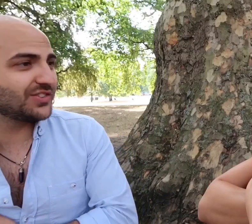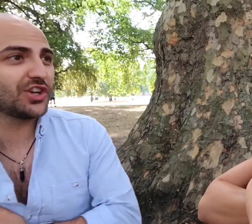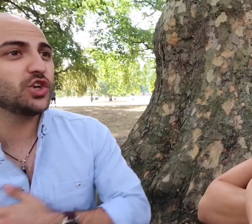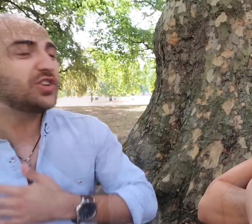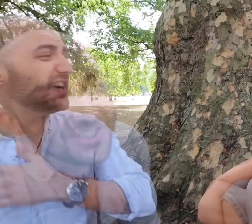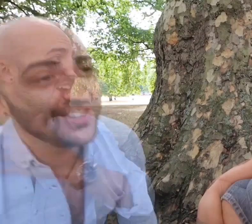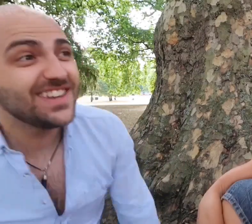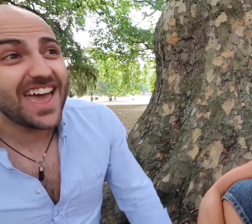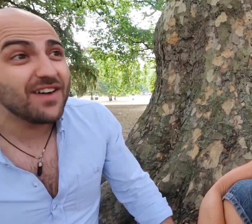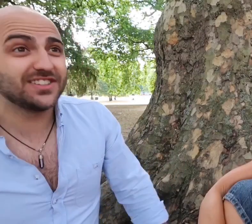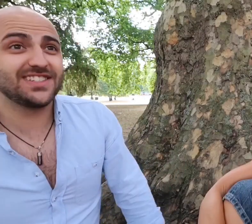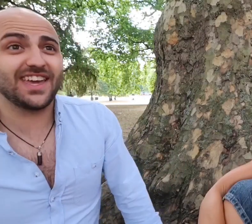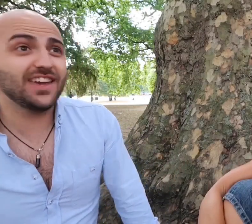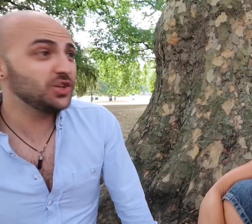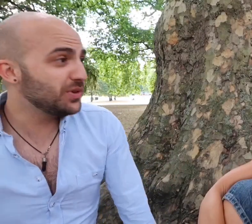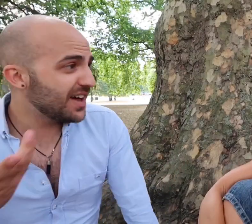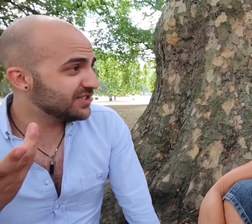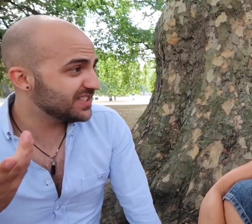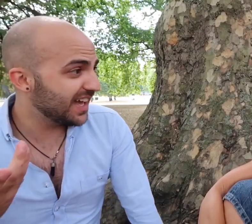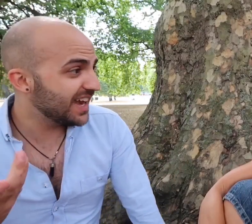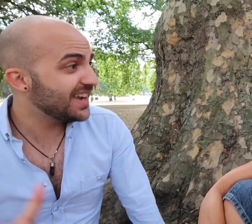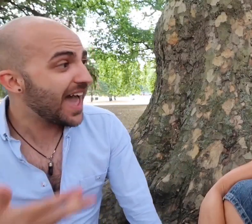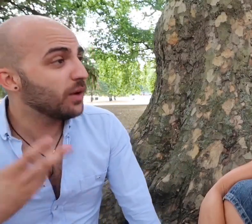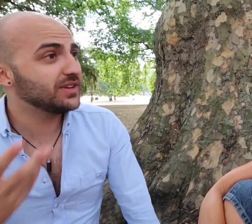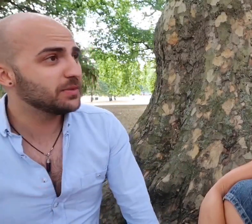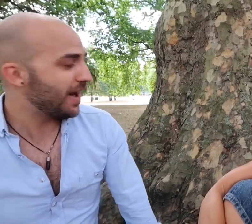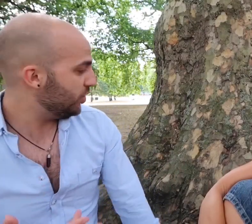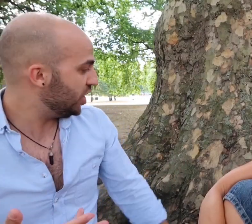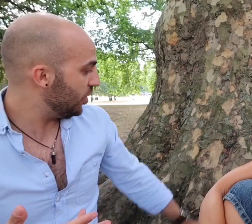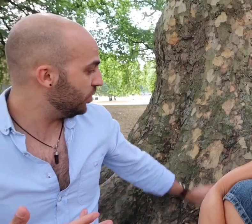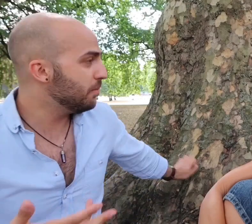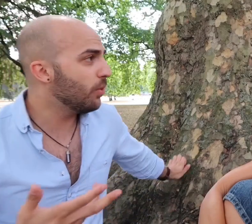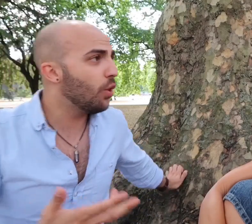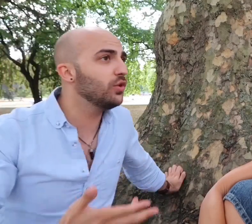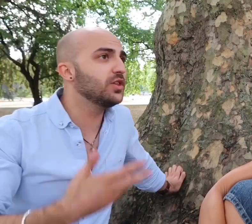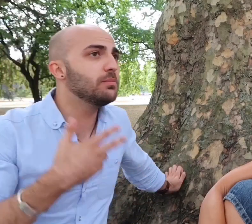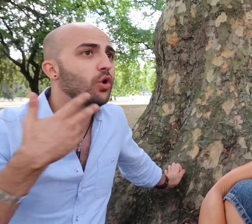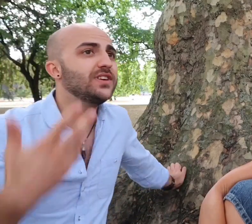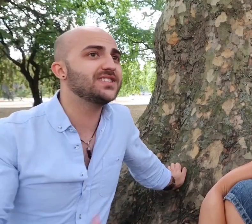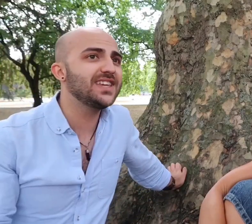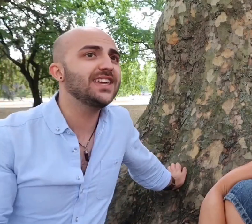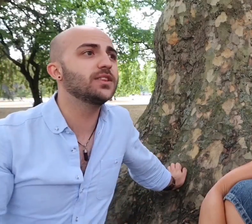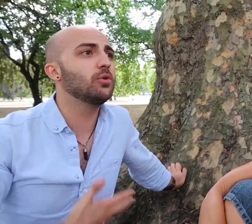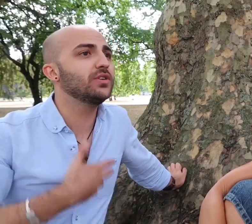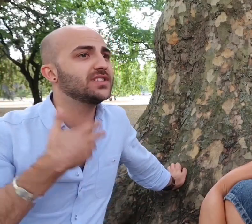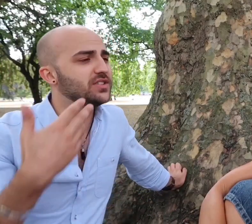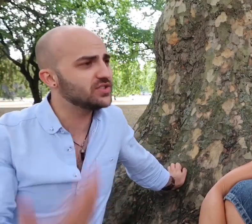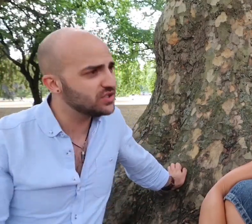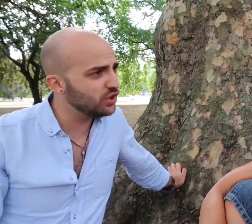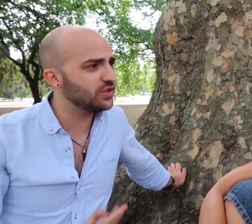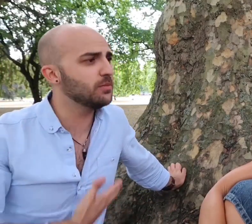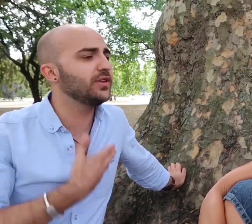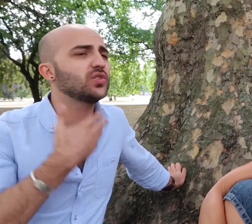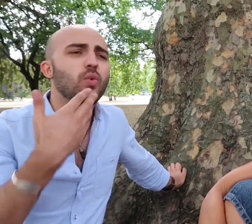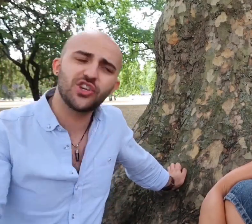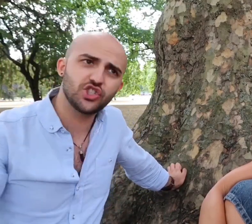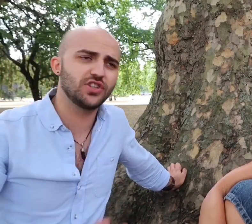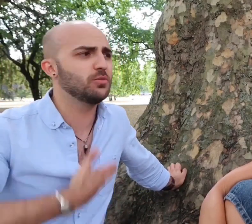years ago you'd never see it you would never see it and now it's about you know the more the more it's seen the more it's understood the more it's questioned the